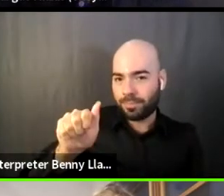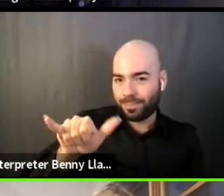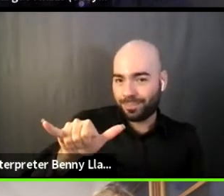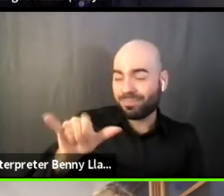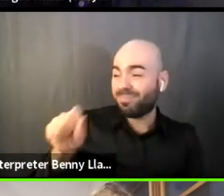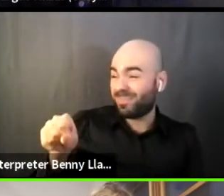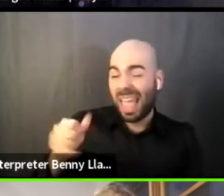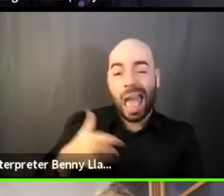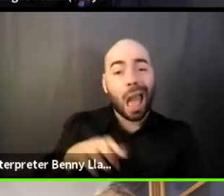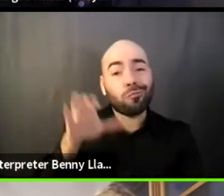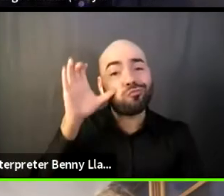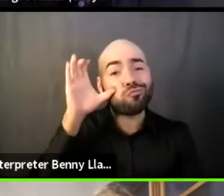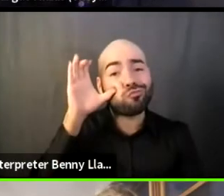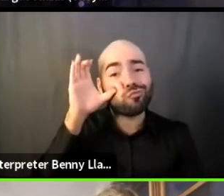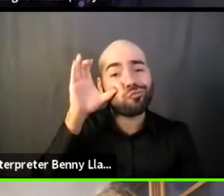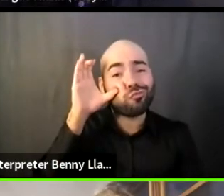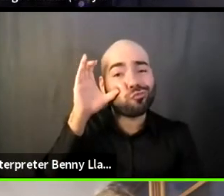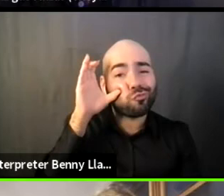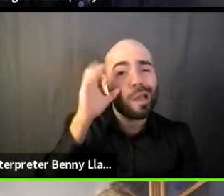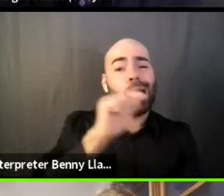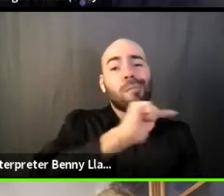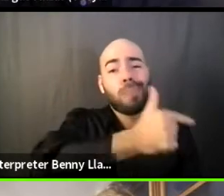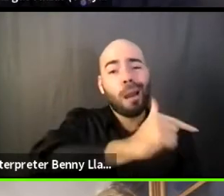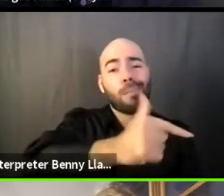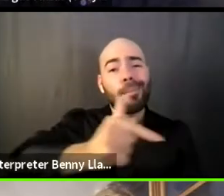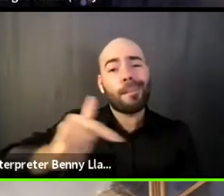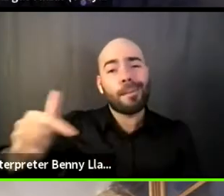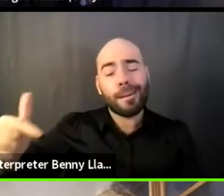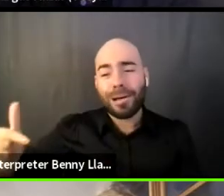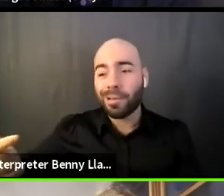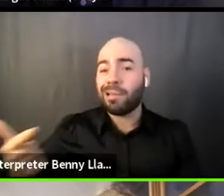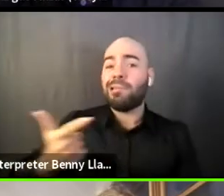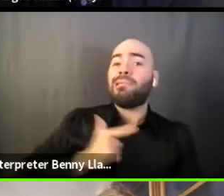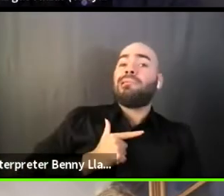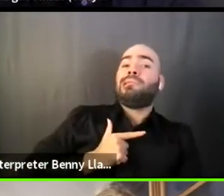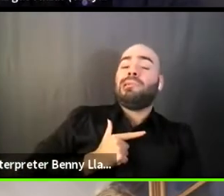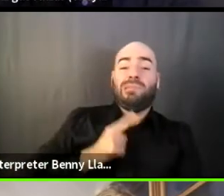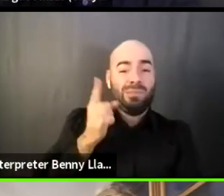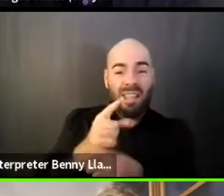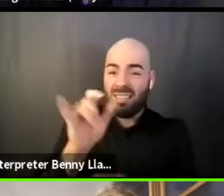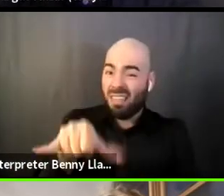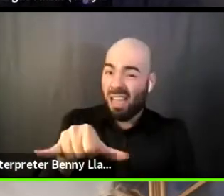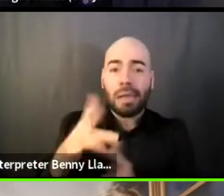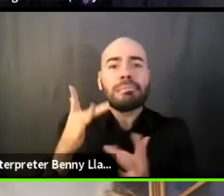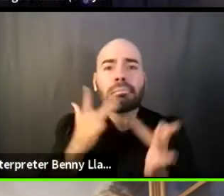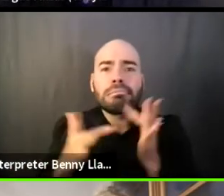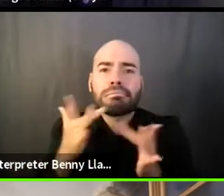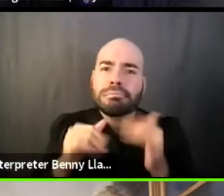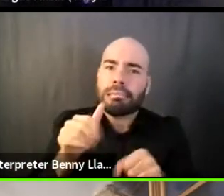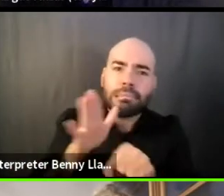and so many relatable things with the scarcity mindset and you know, theater not really having this mentality